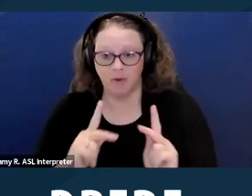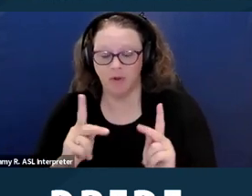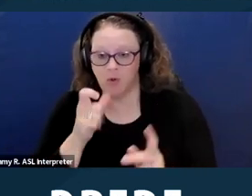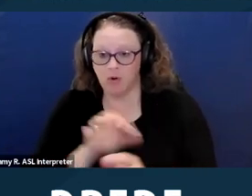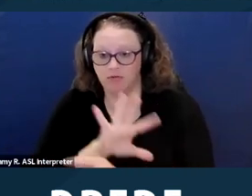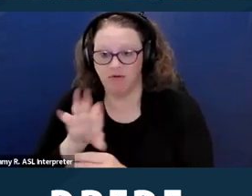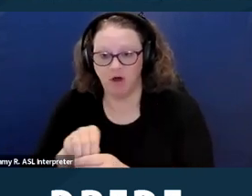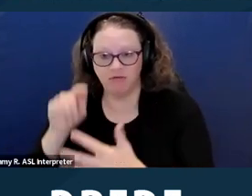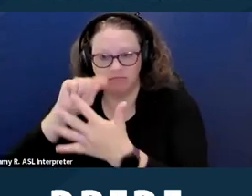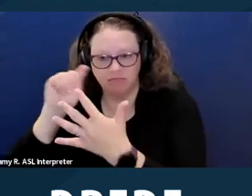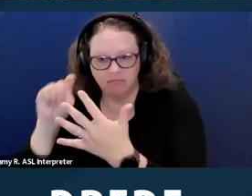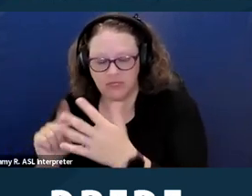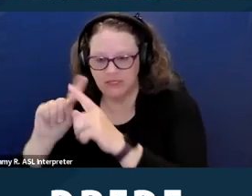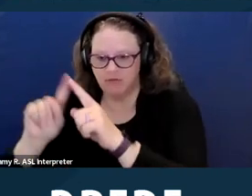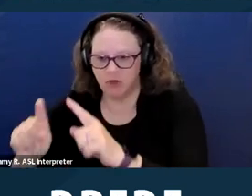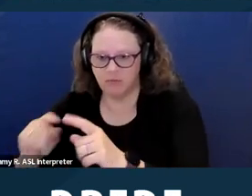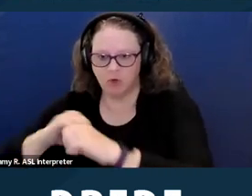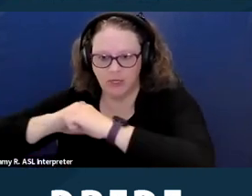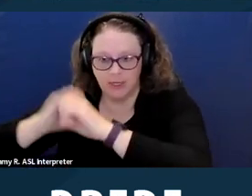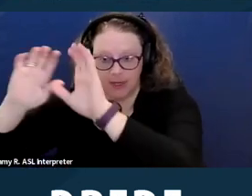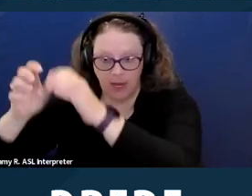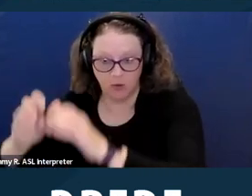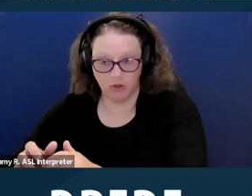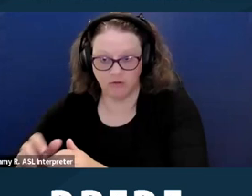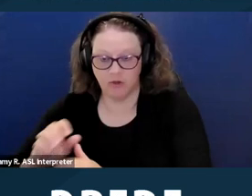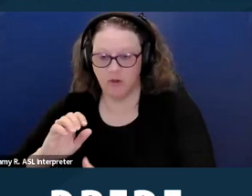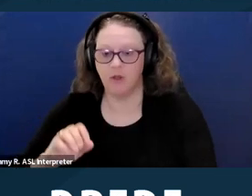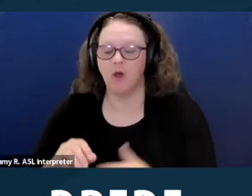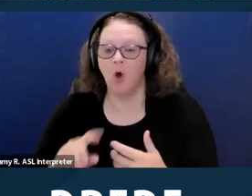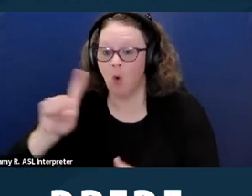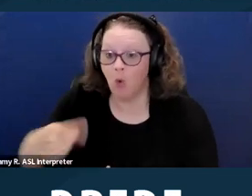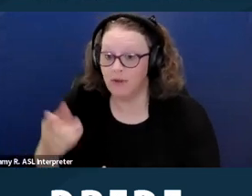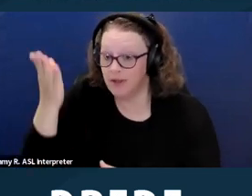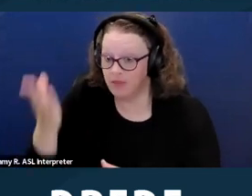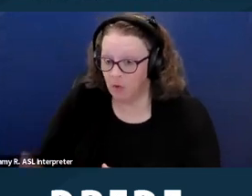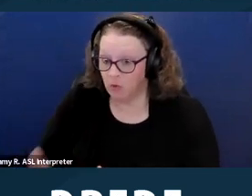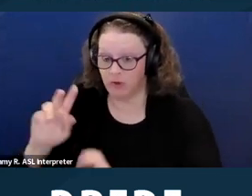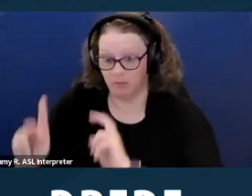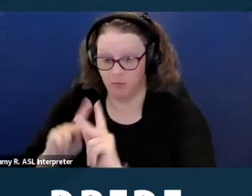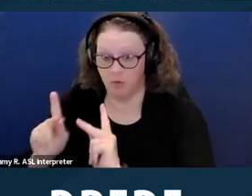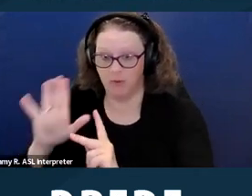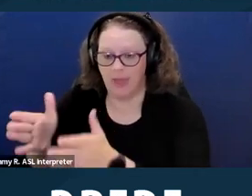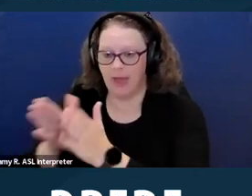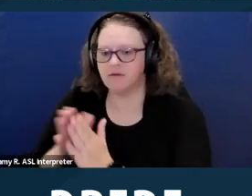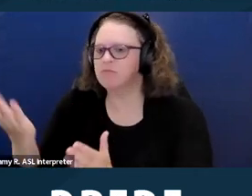and those demographic categories only, they will be asked for their criminal records or they will be screened for criminal history,